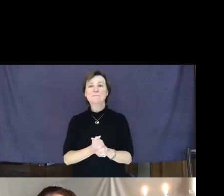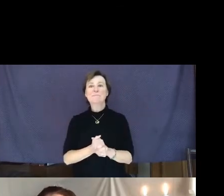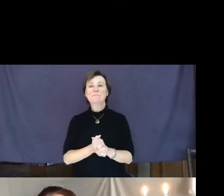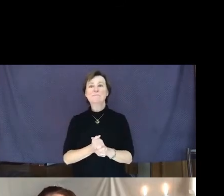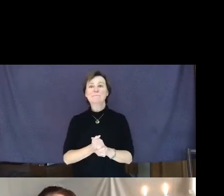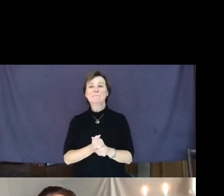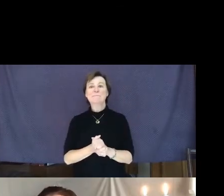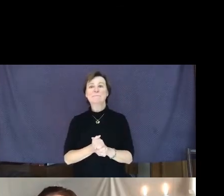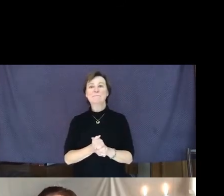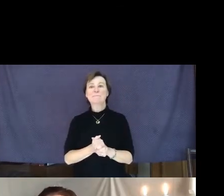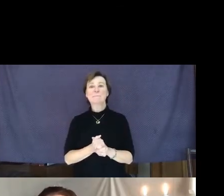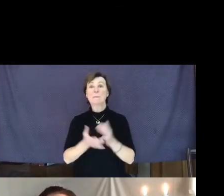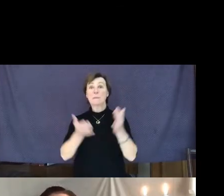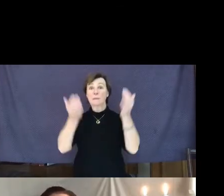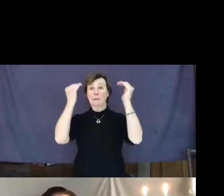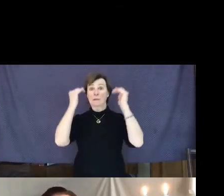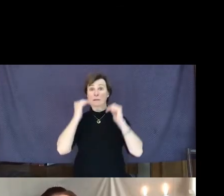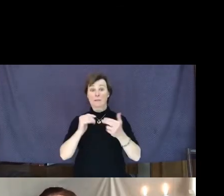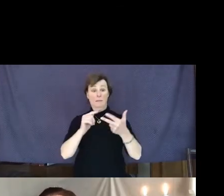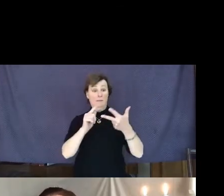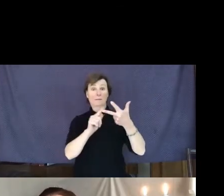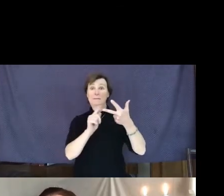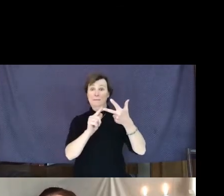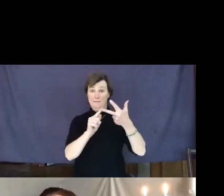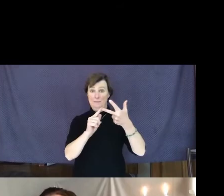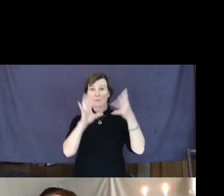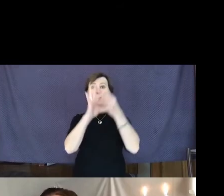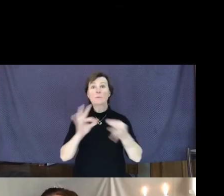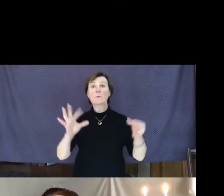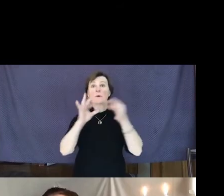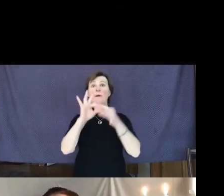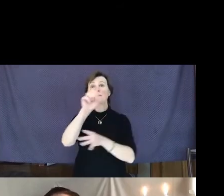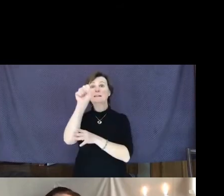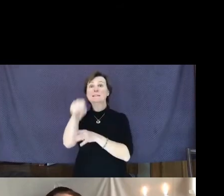And then there's the story of a Salem man who,